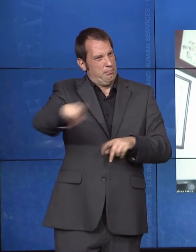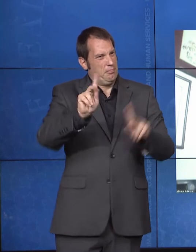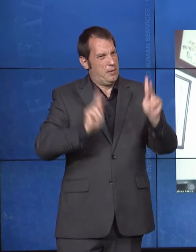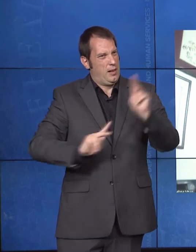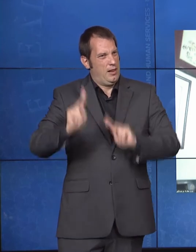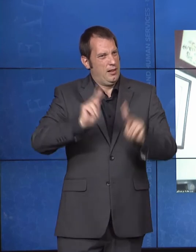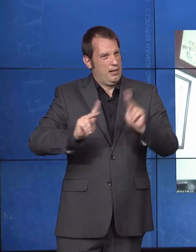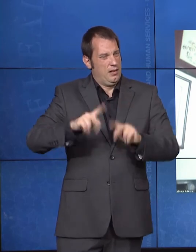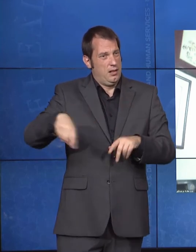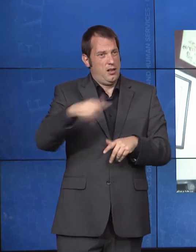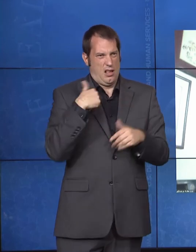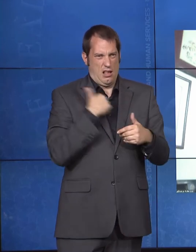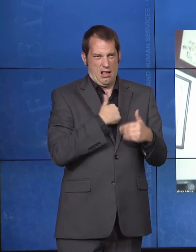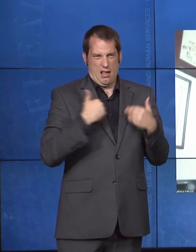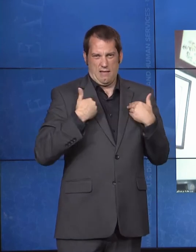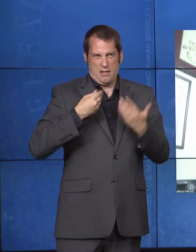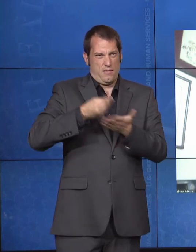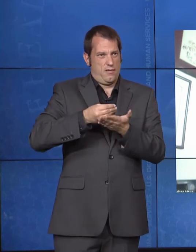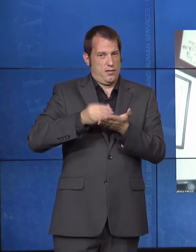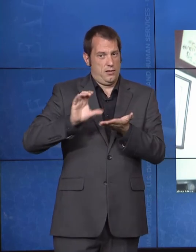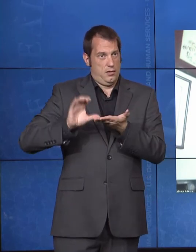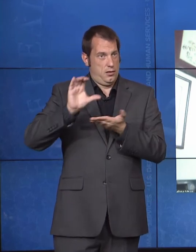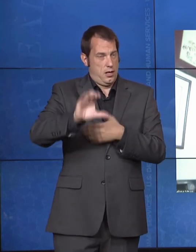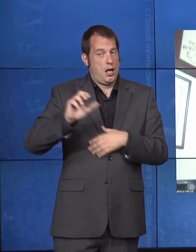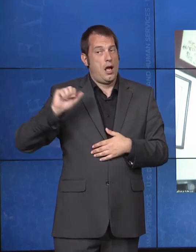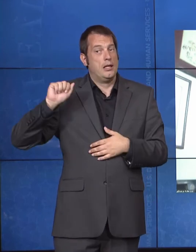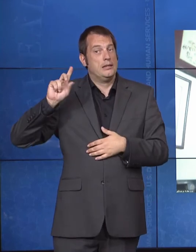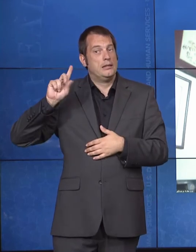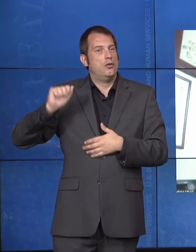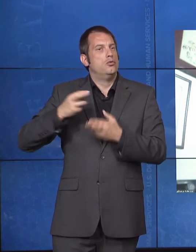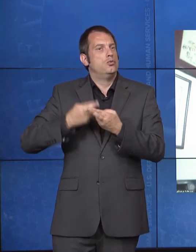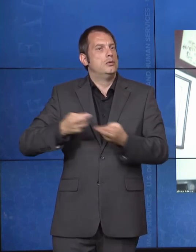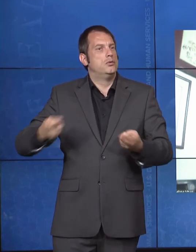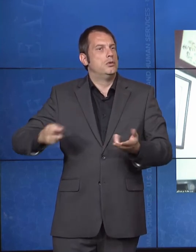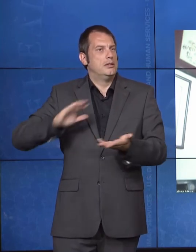in every community if they need some information in that direct respect because we all want